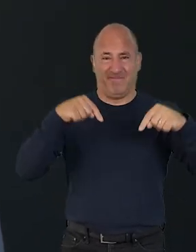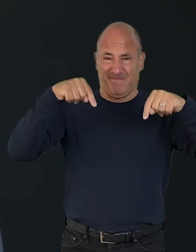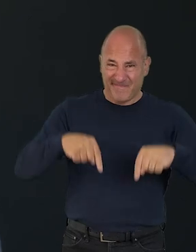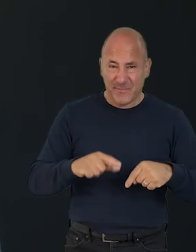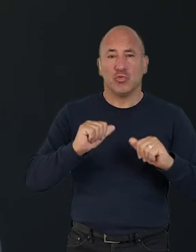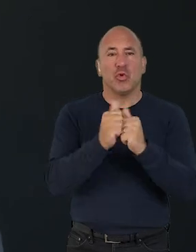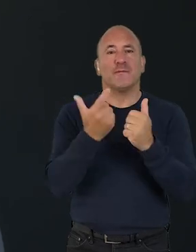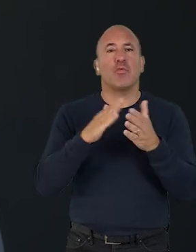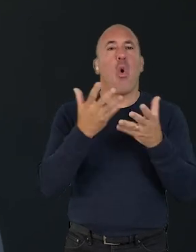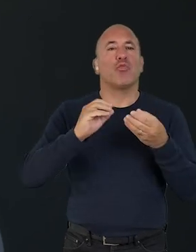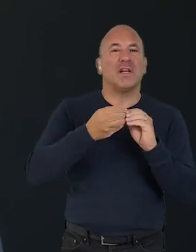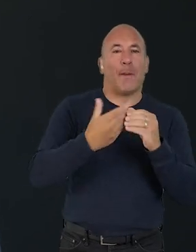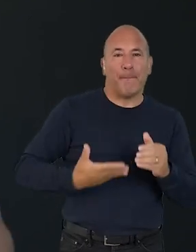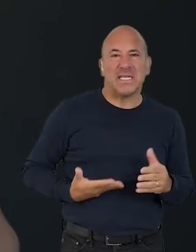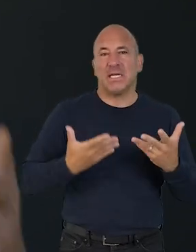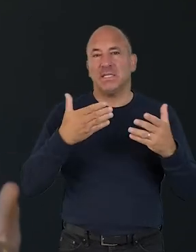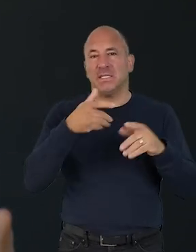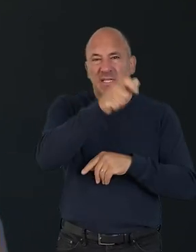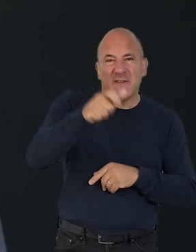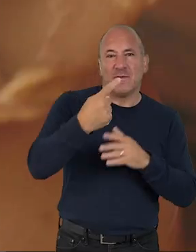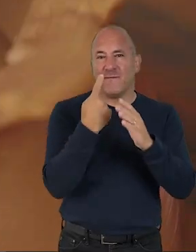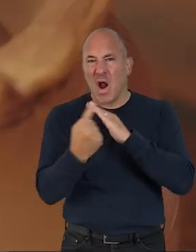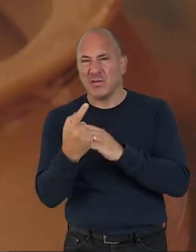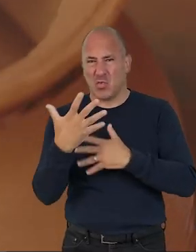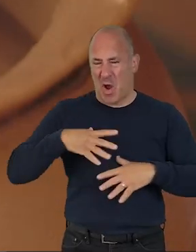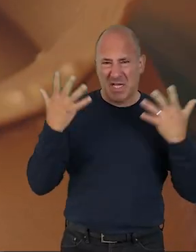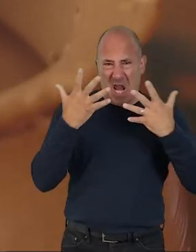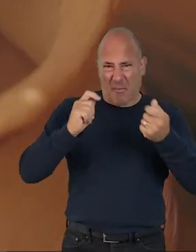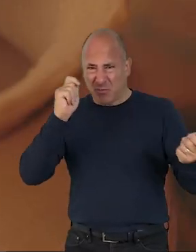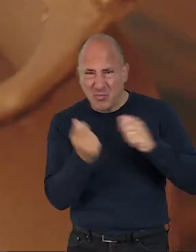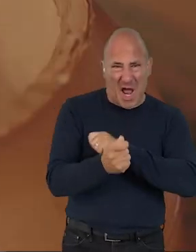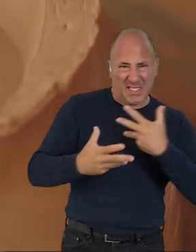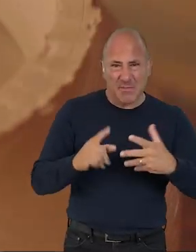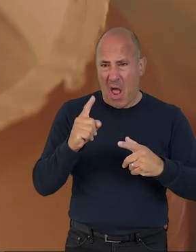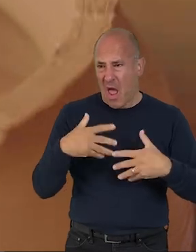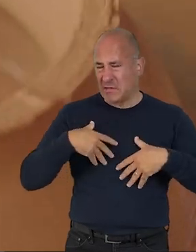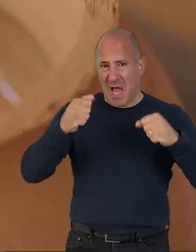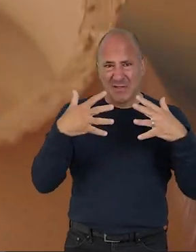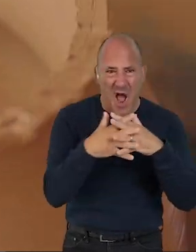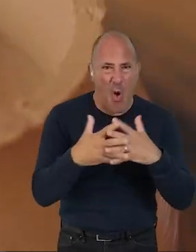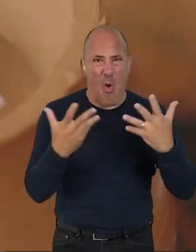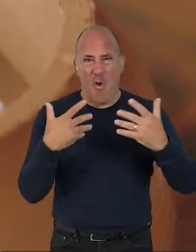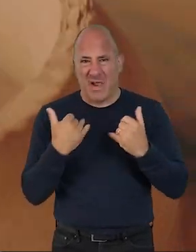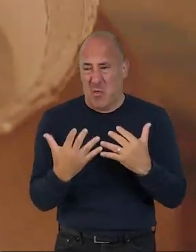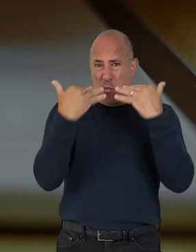practitioners, freelancers who want to act on climate, but might be unsure where to start, feel overwhelmed,